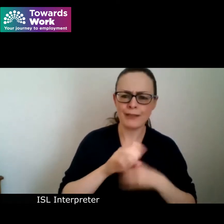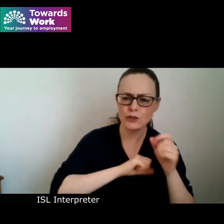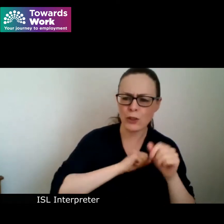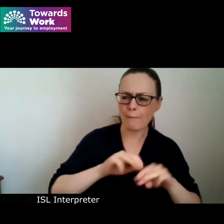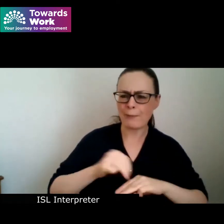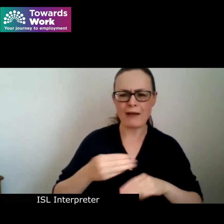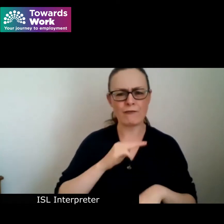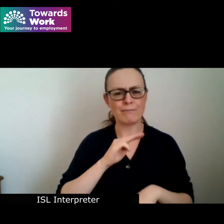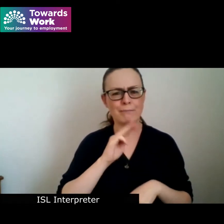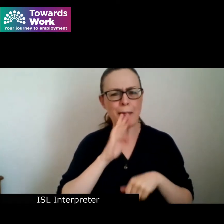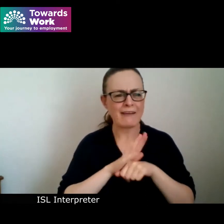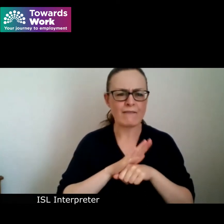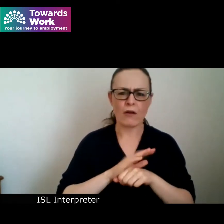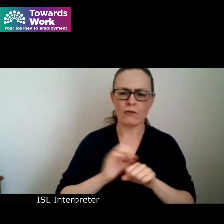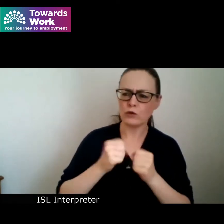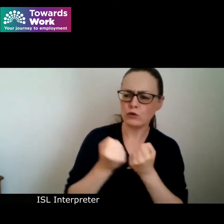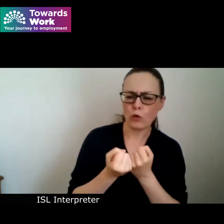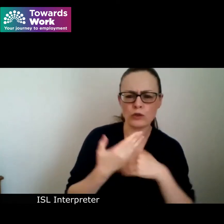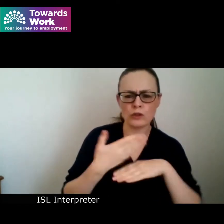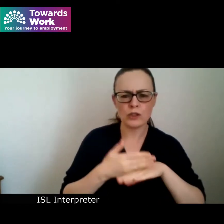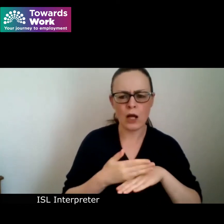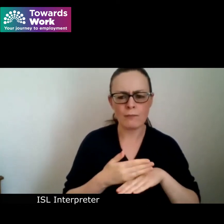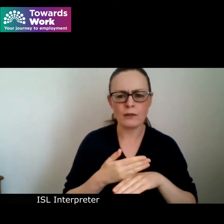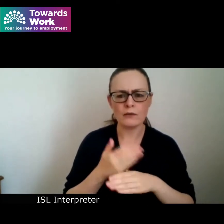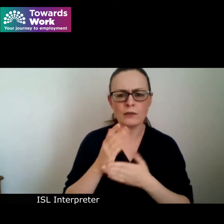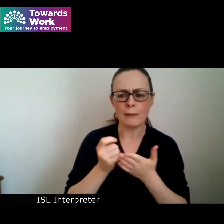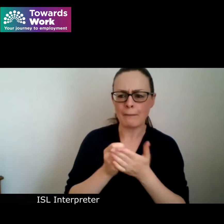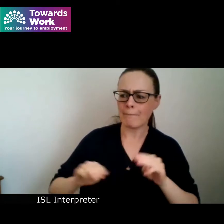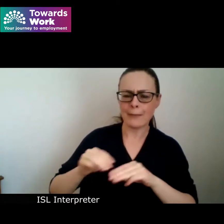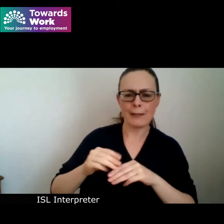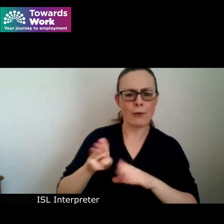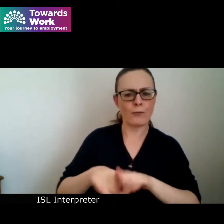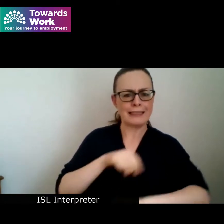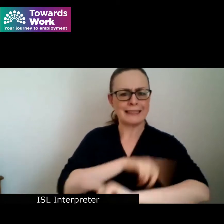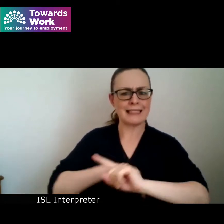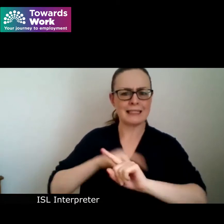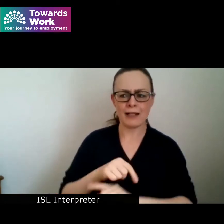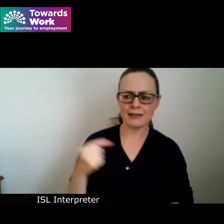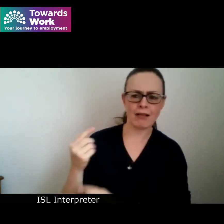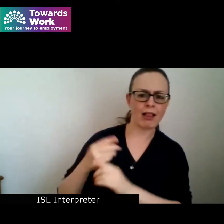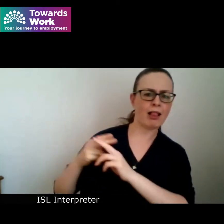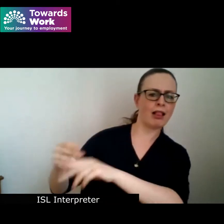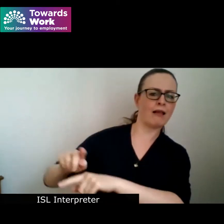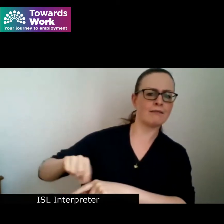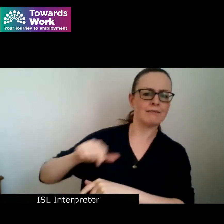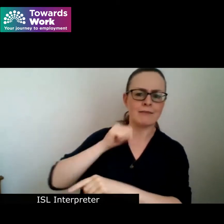disabilities who are distant from the labour market using a range of person-cantered supports